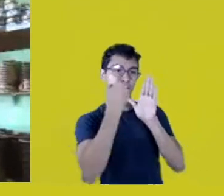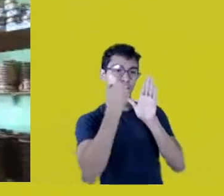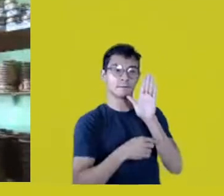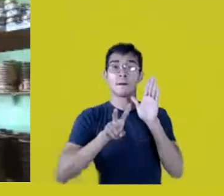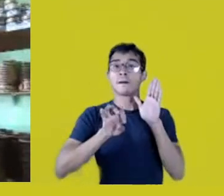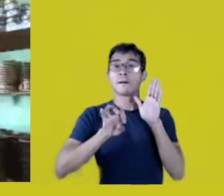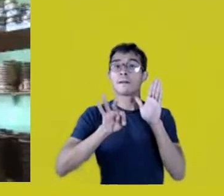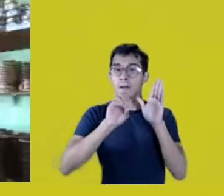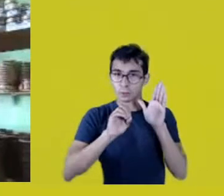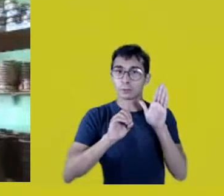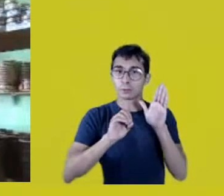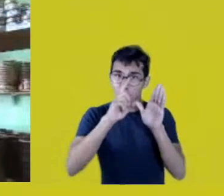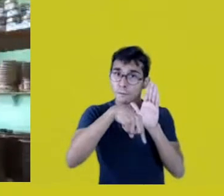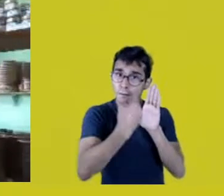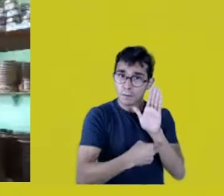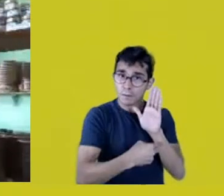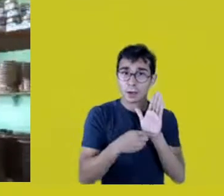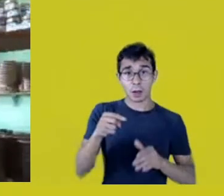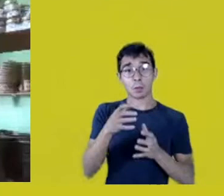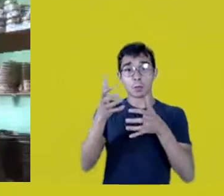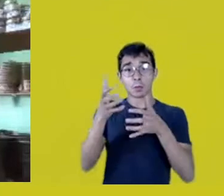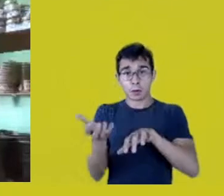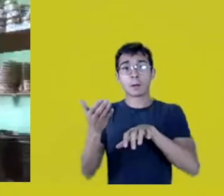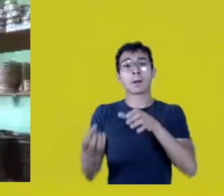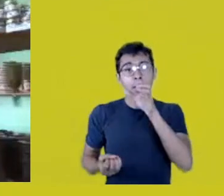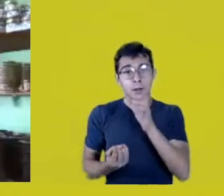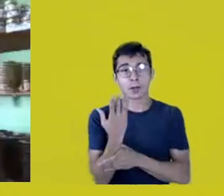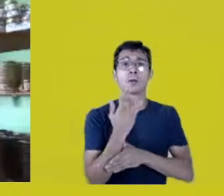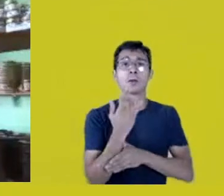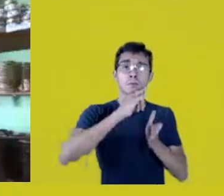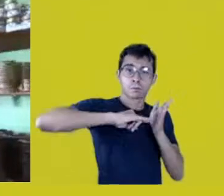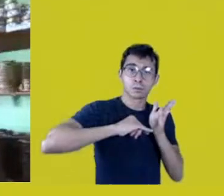to produce specific material in our Native languages